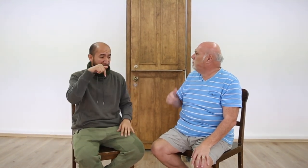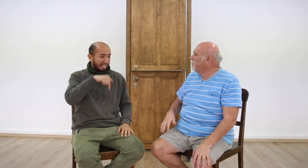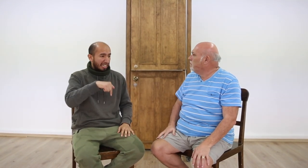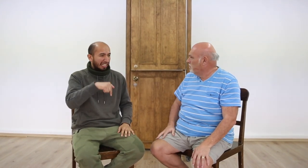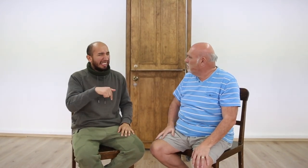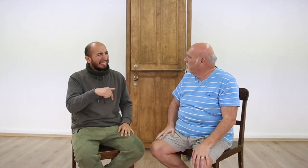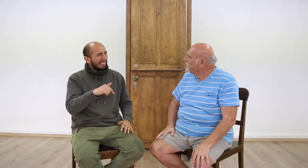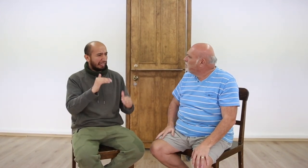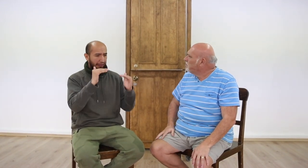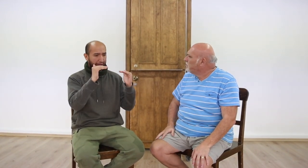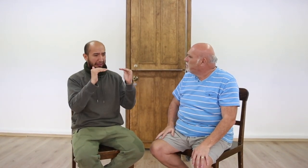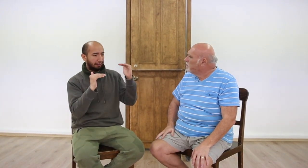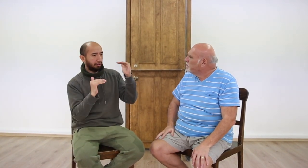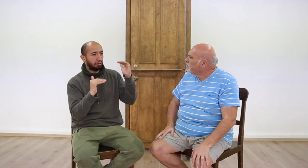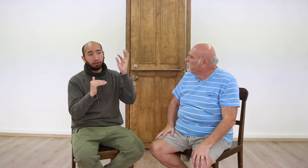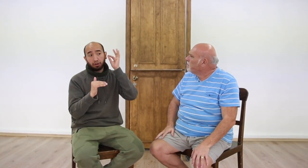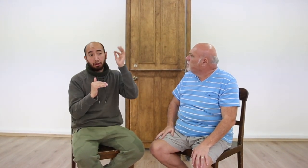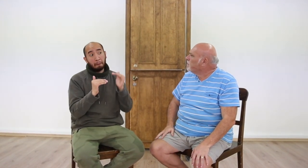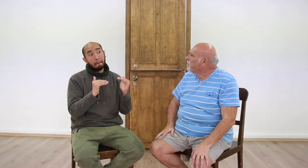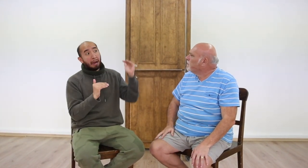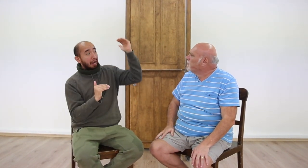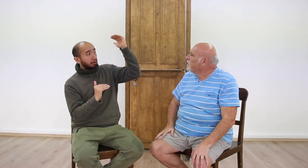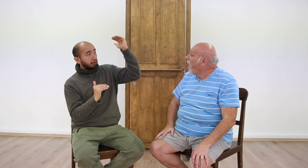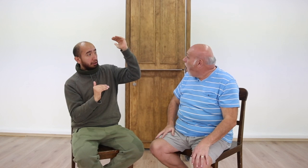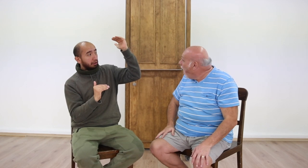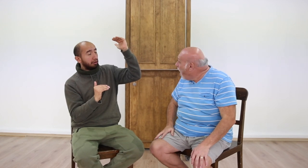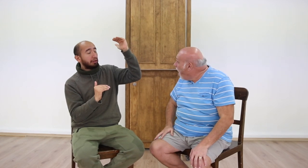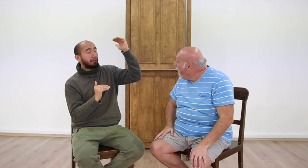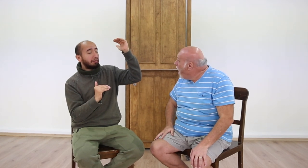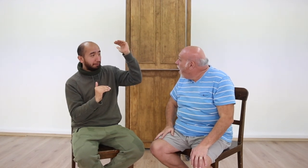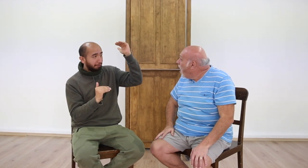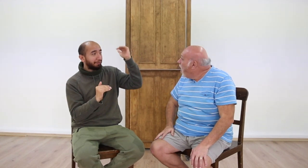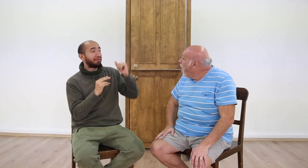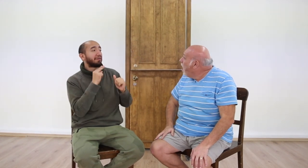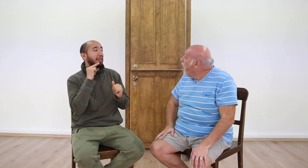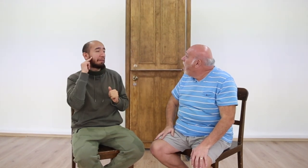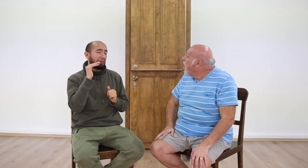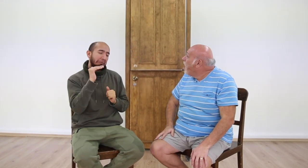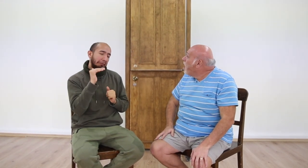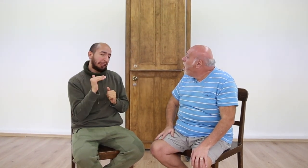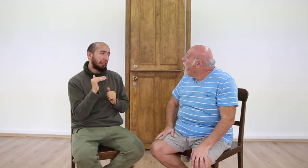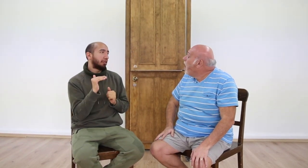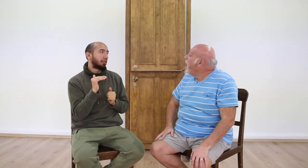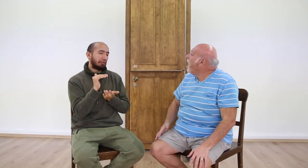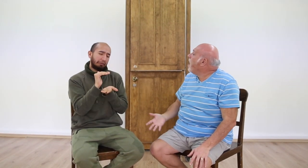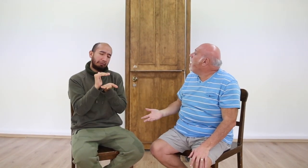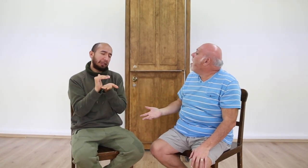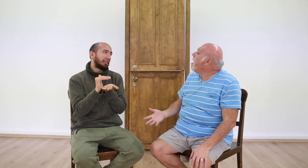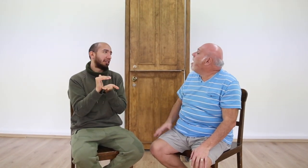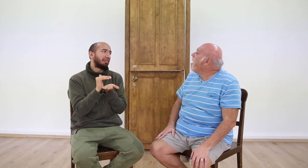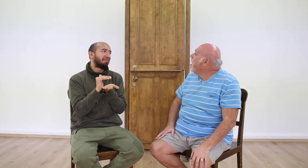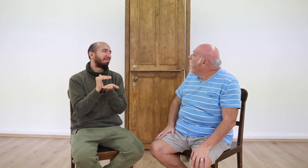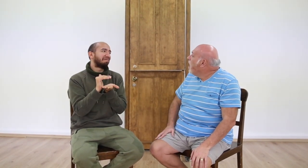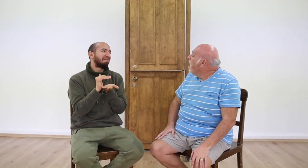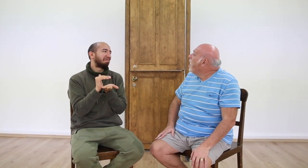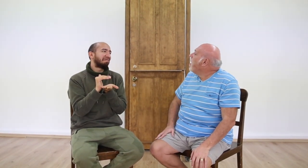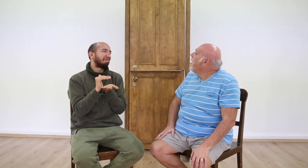but now we have more hearing audience. Less Deaf audience nowadays.